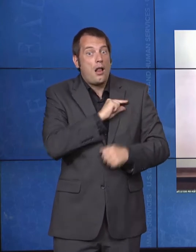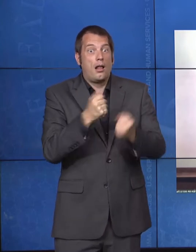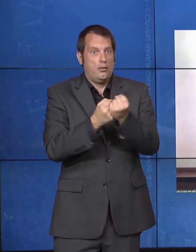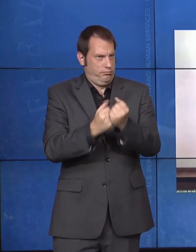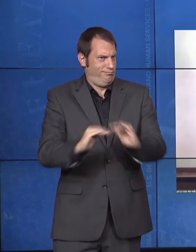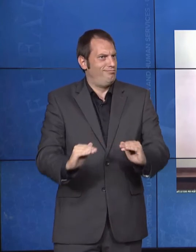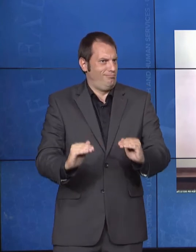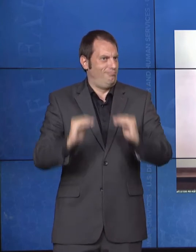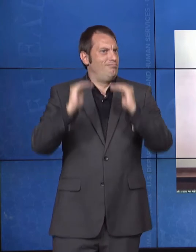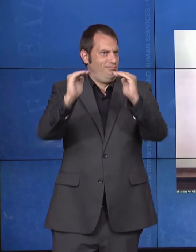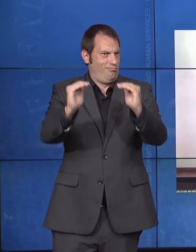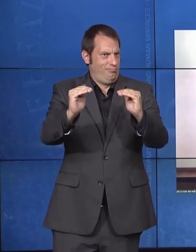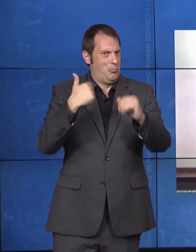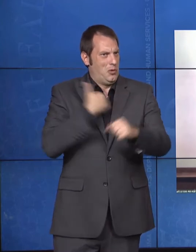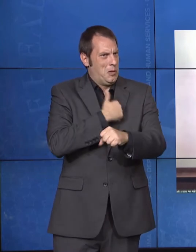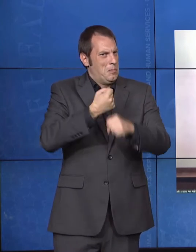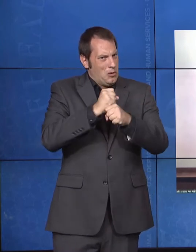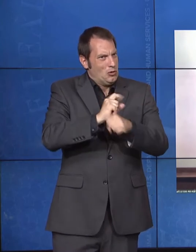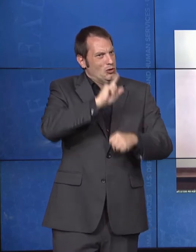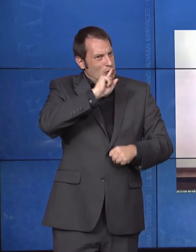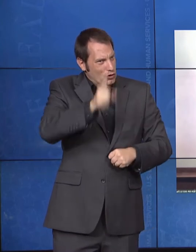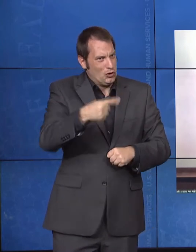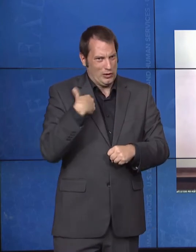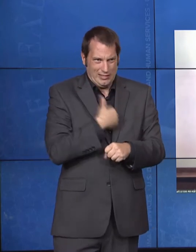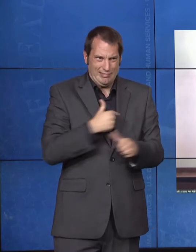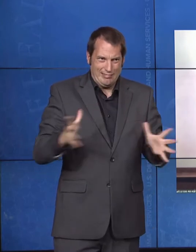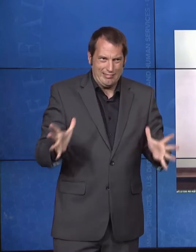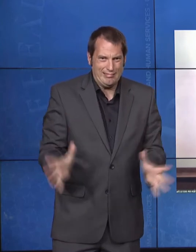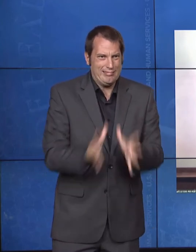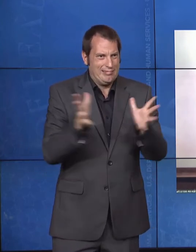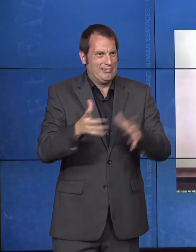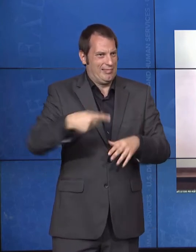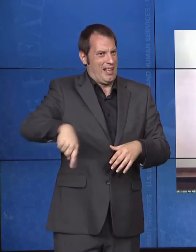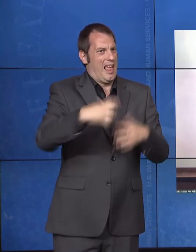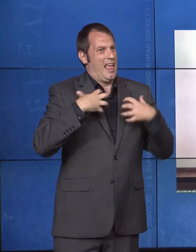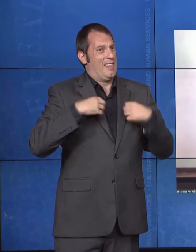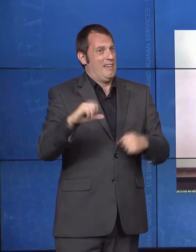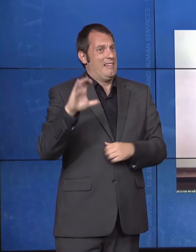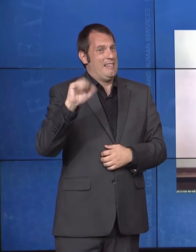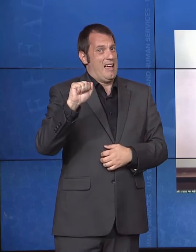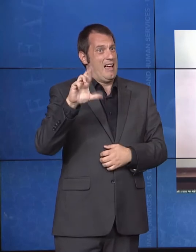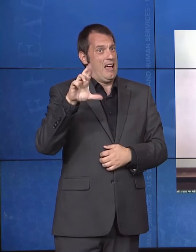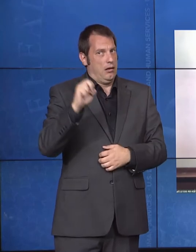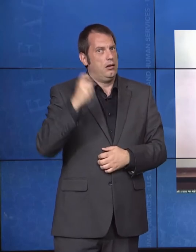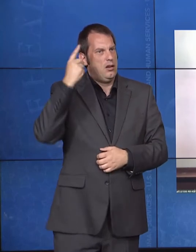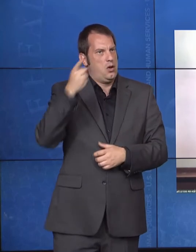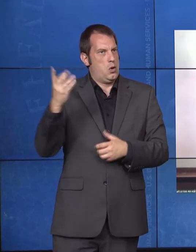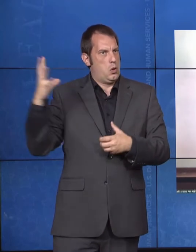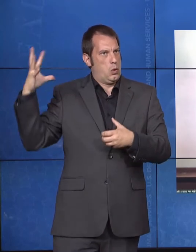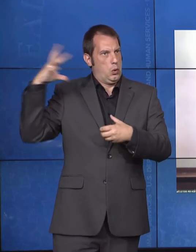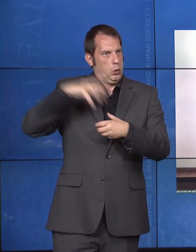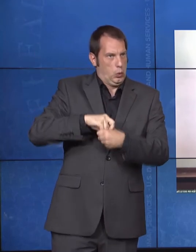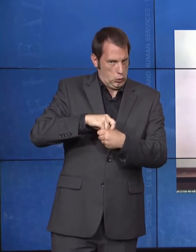including their rights to be parents. Through efforts at places like NIH and CDC, we're